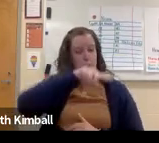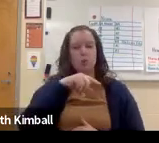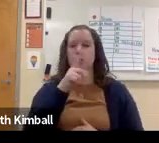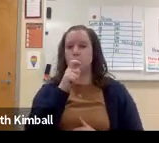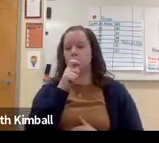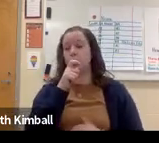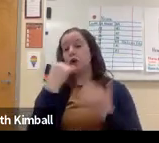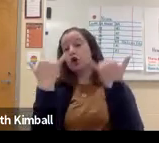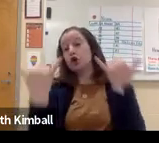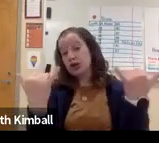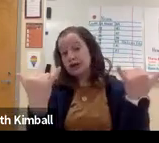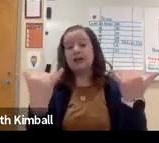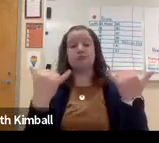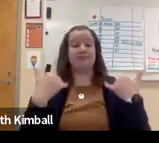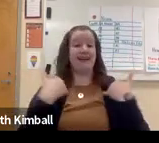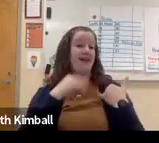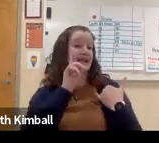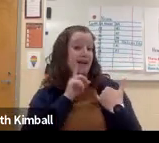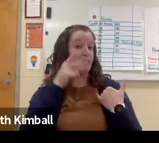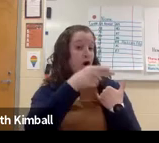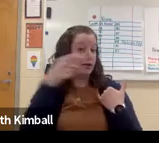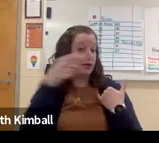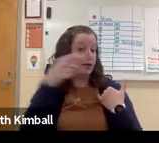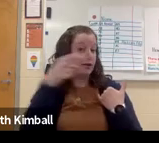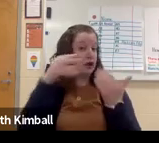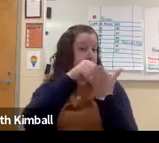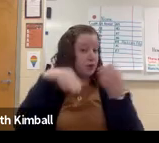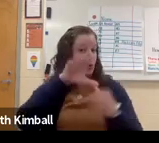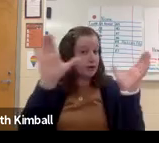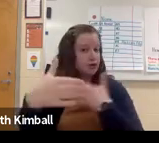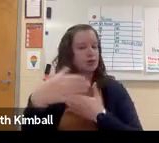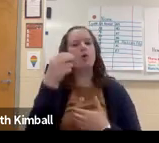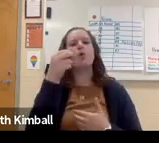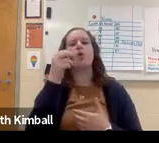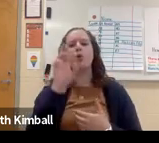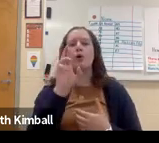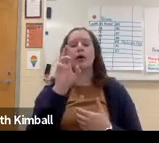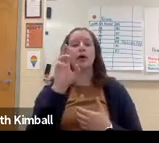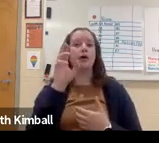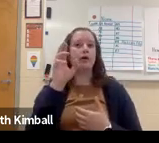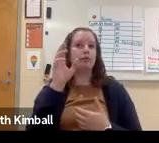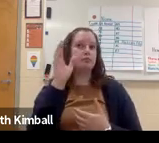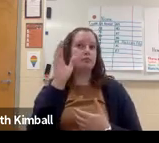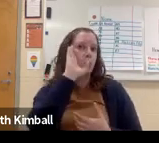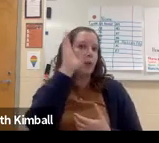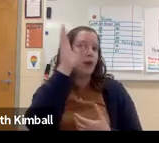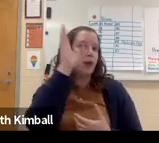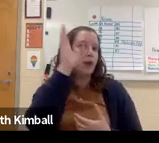I want to emphasize for those of you that may have, currently, a deaf or hard of hearing student